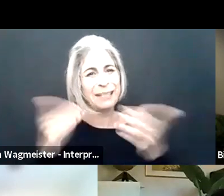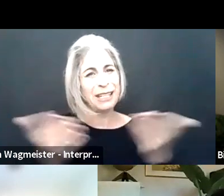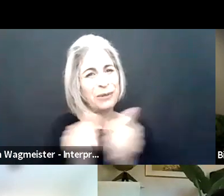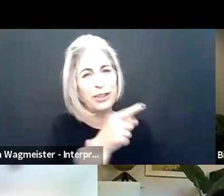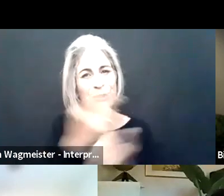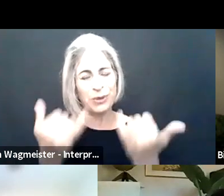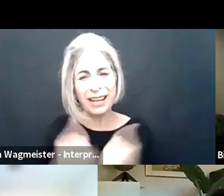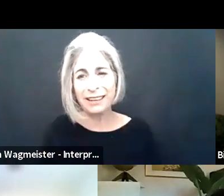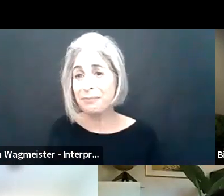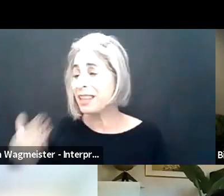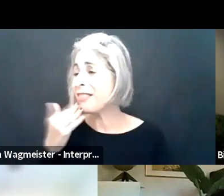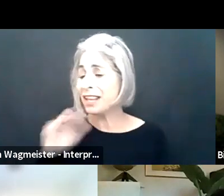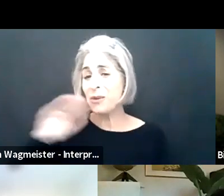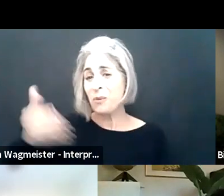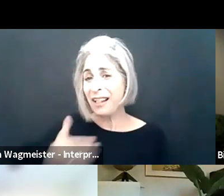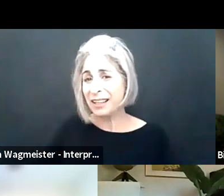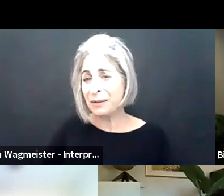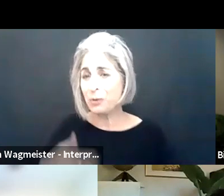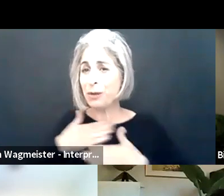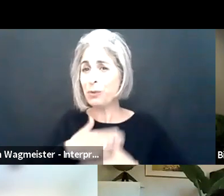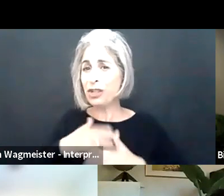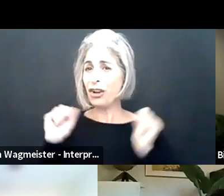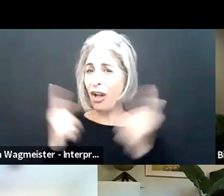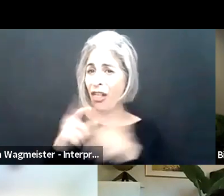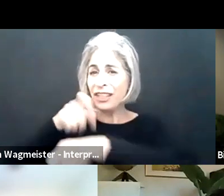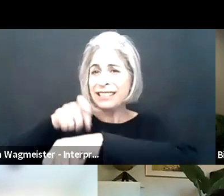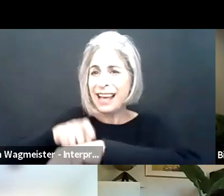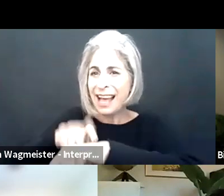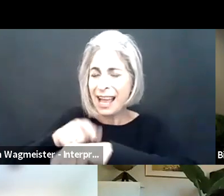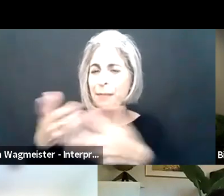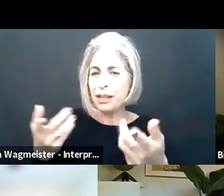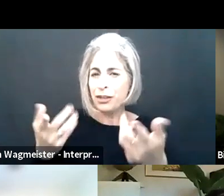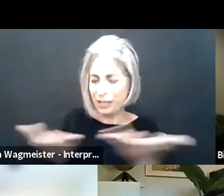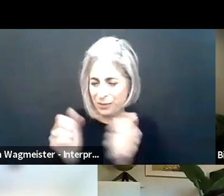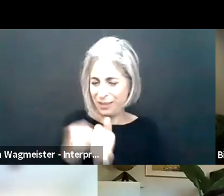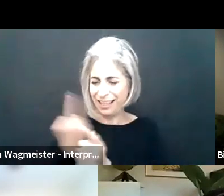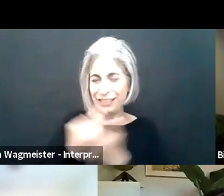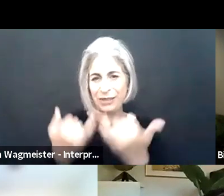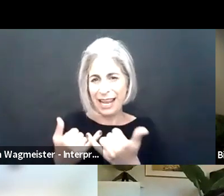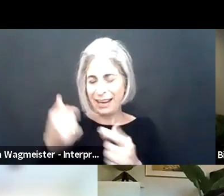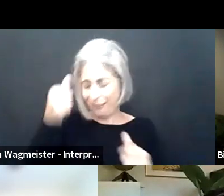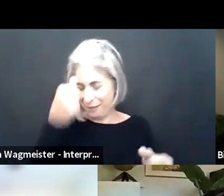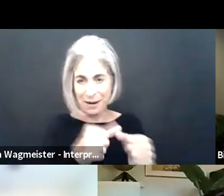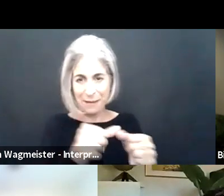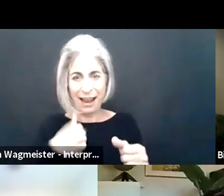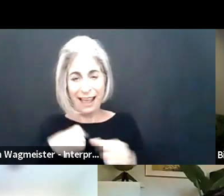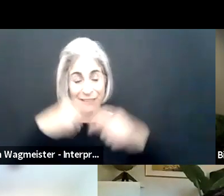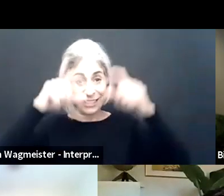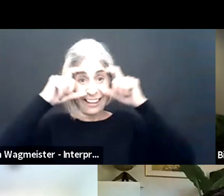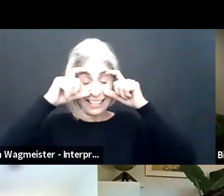Nice to be with you today. Susan: Thank you. Welcome, we appreciate all the time you're spending with us today.